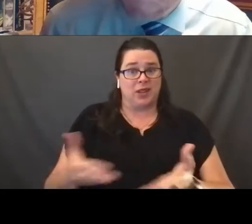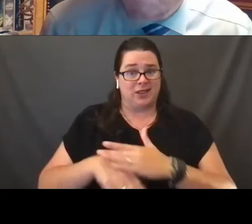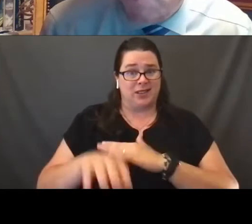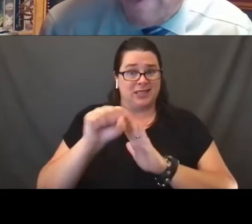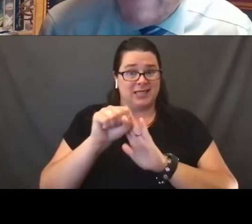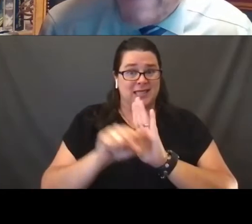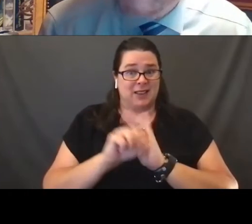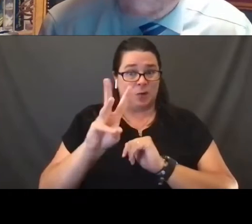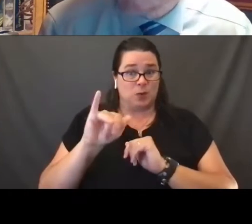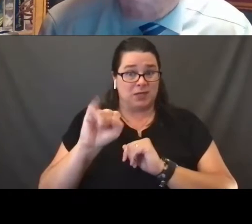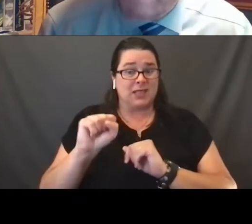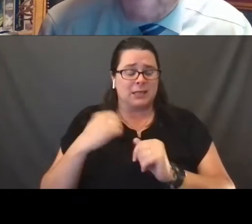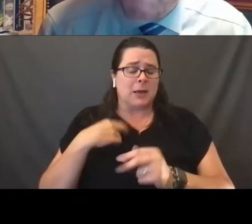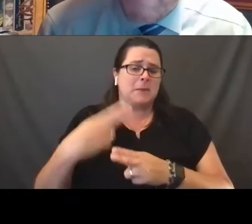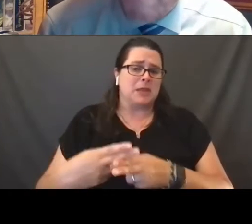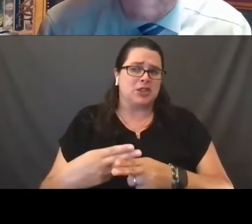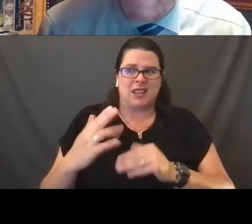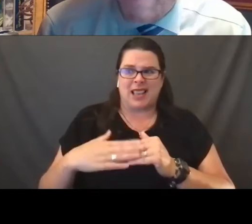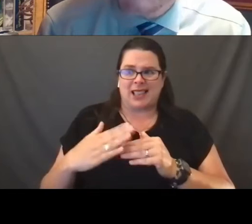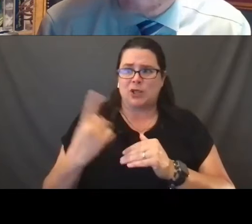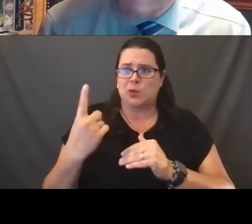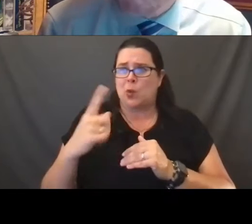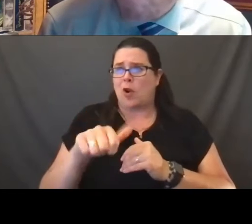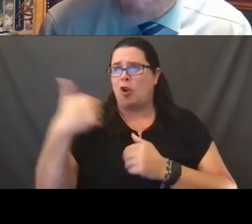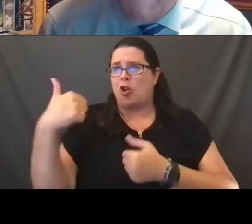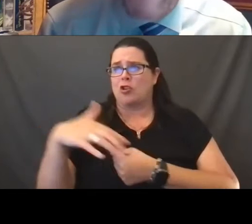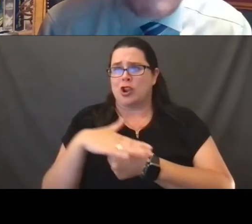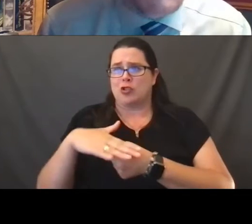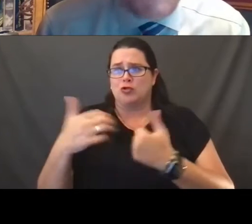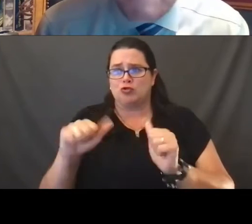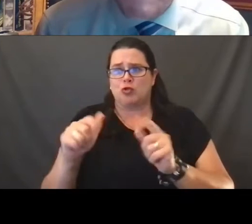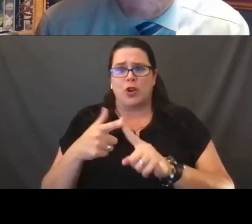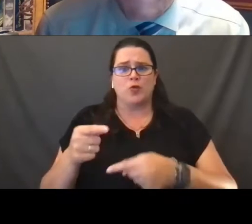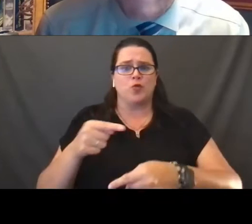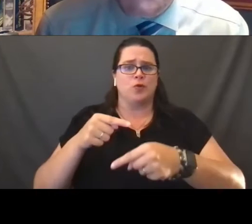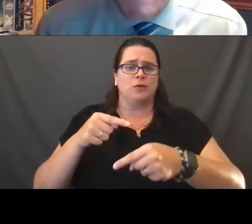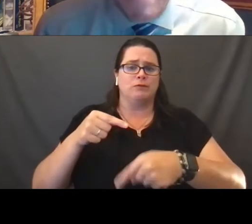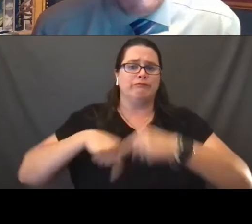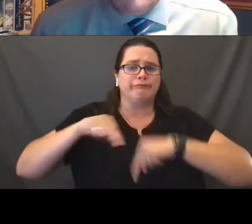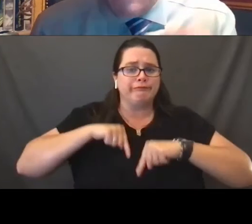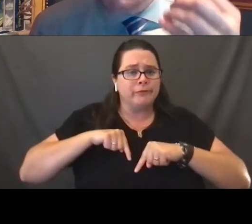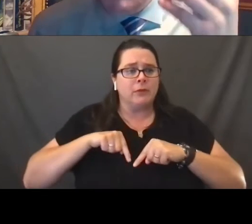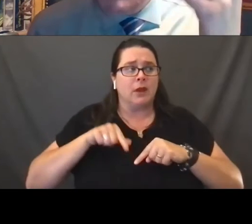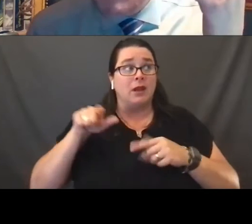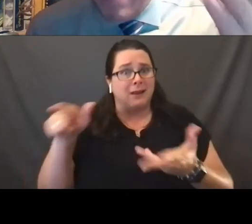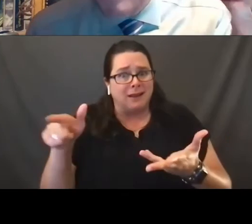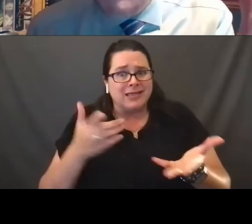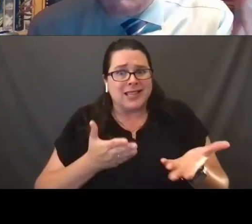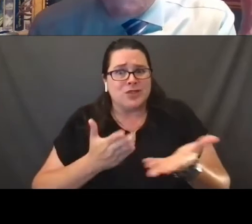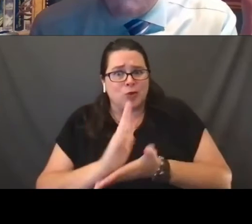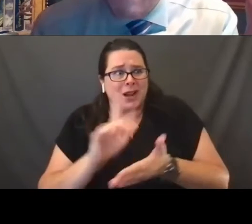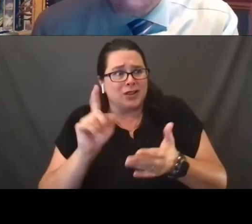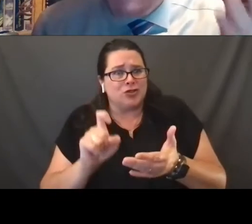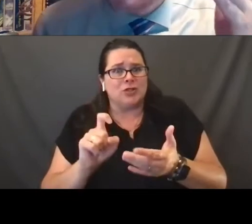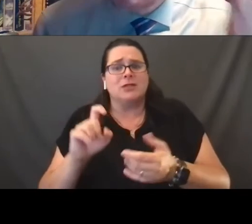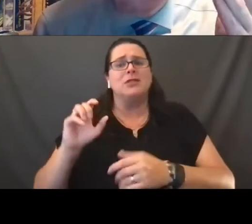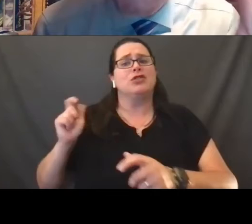as we just saw in at least one other area to try to roll back these fundamental rights that again, Justice Kennedy spoke about